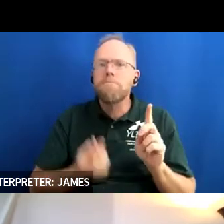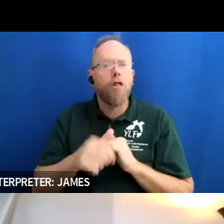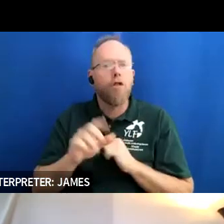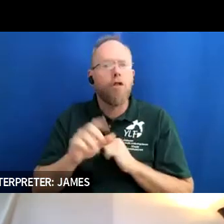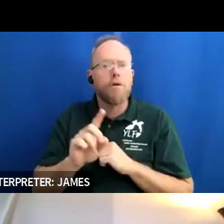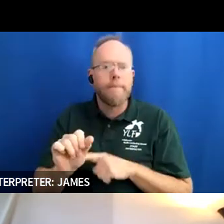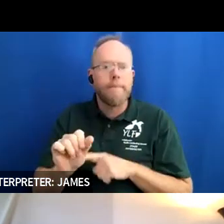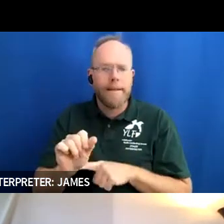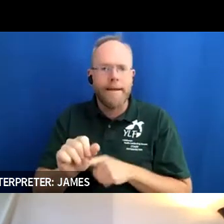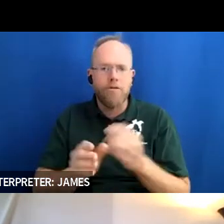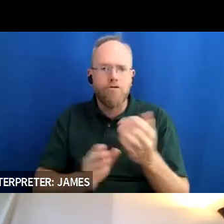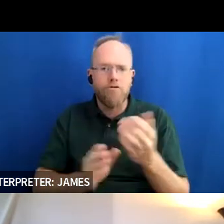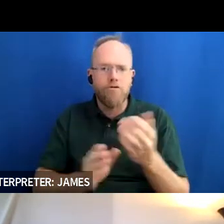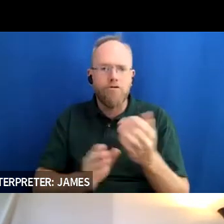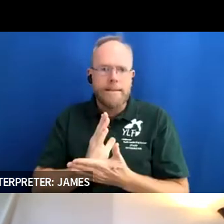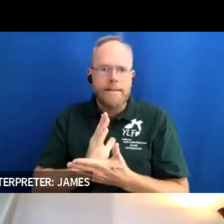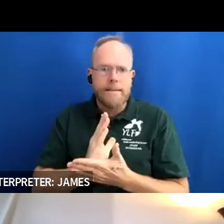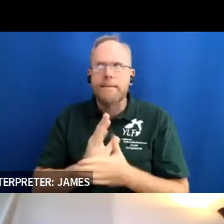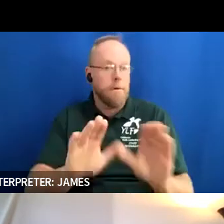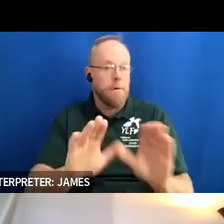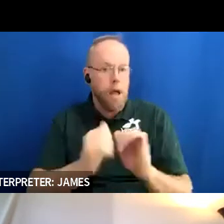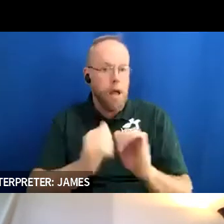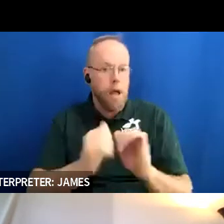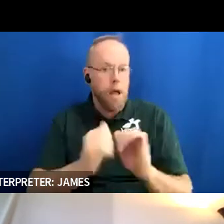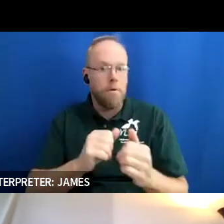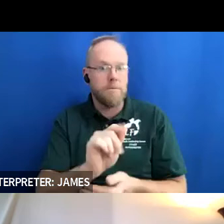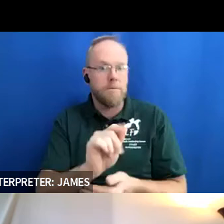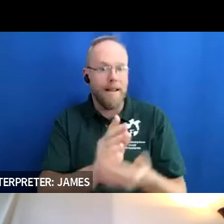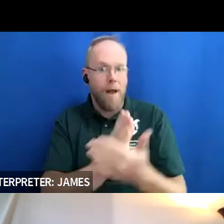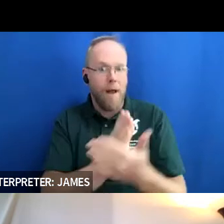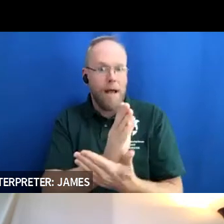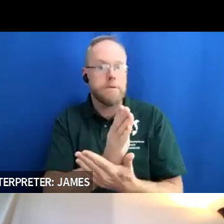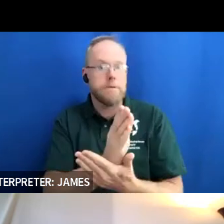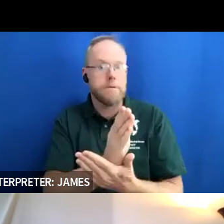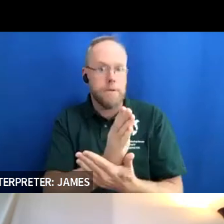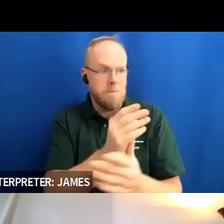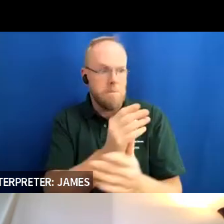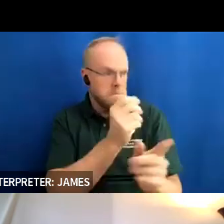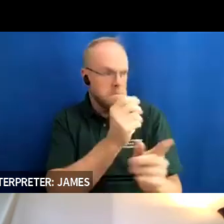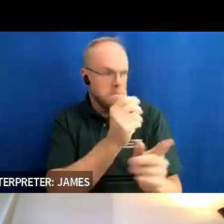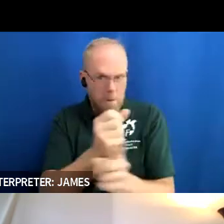rights and how all how disability rights affect all that is affected is really important to me